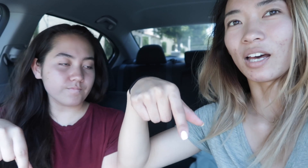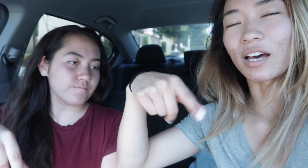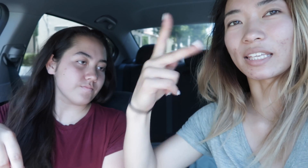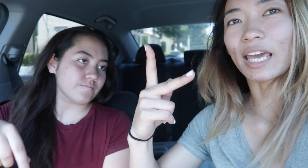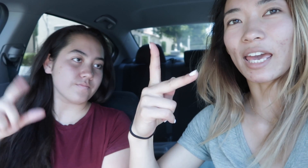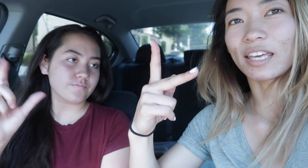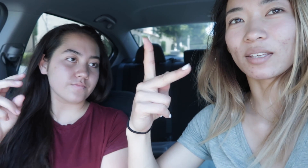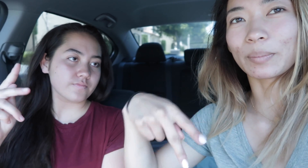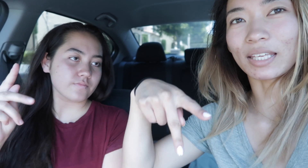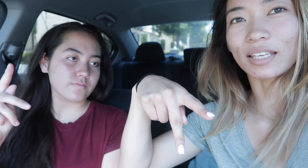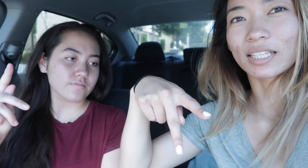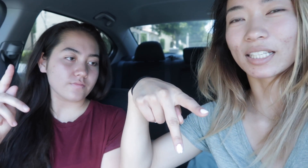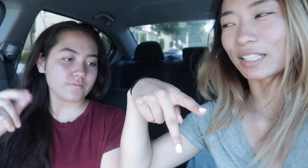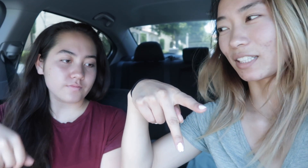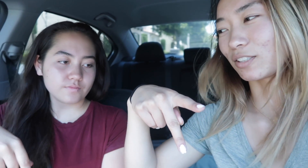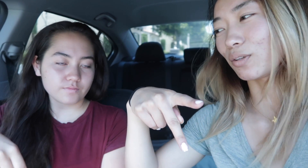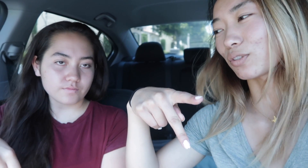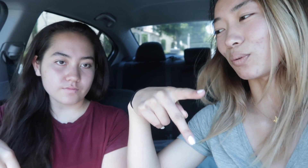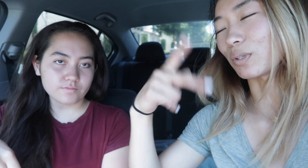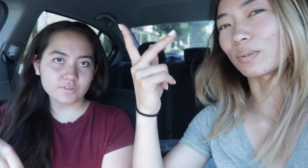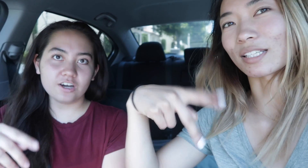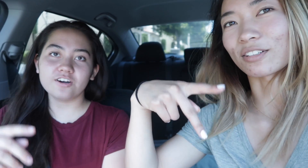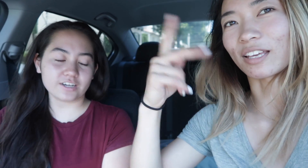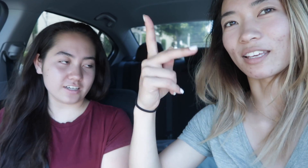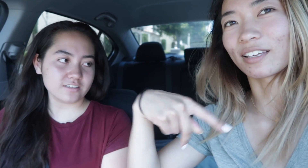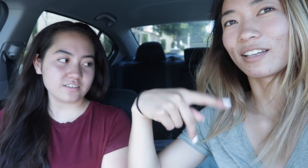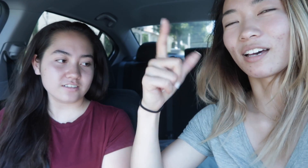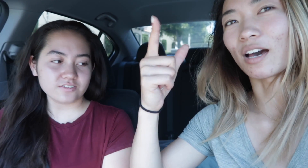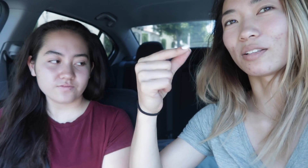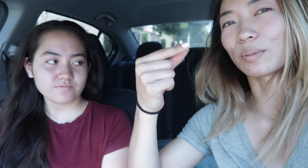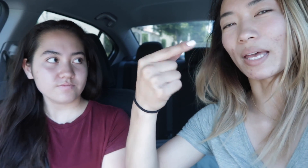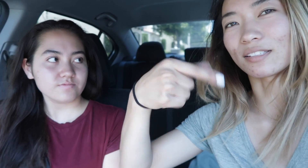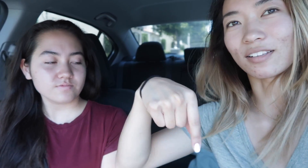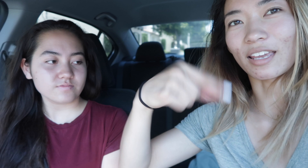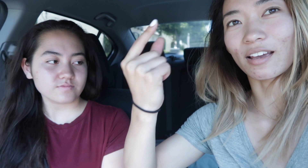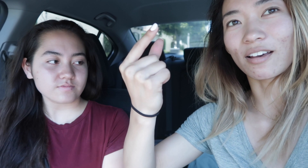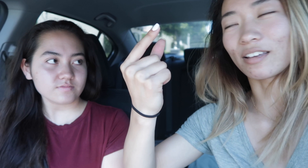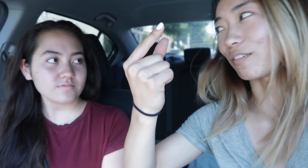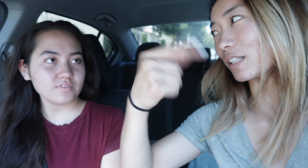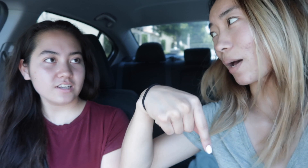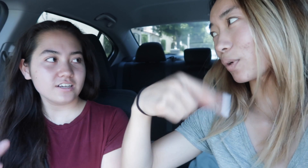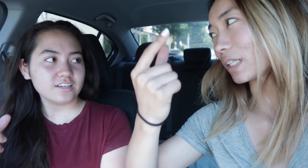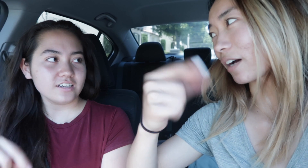'k', 'p' so those are the weird ones that are like. depends on like if it's up or down